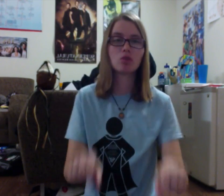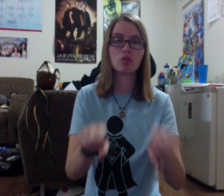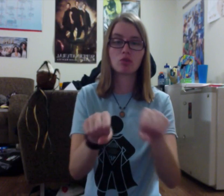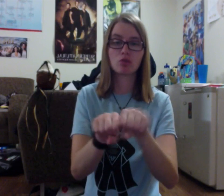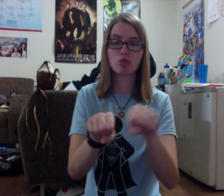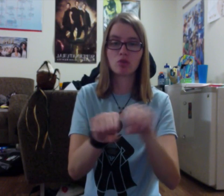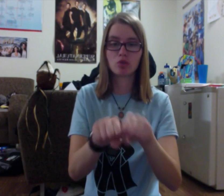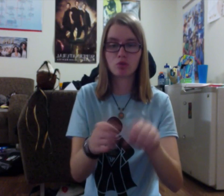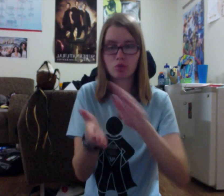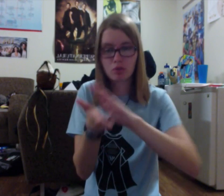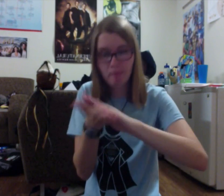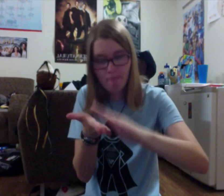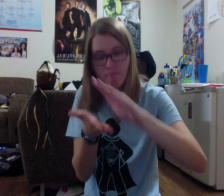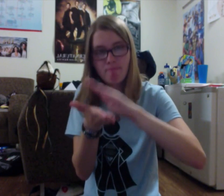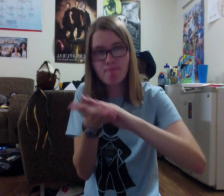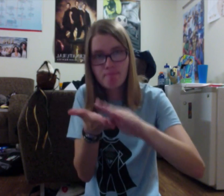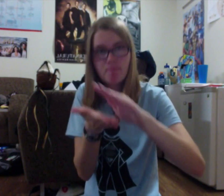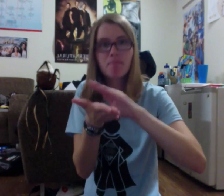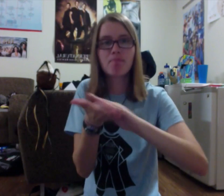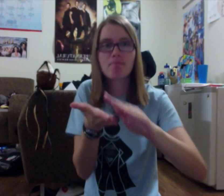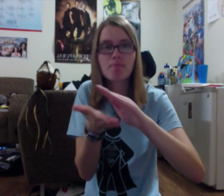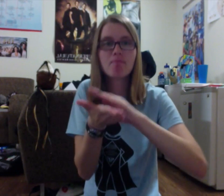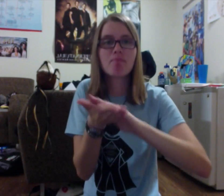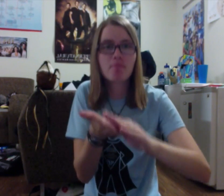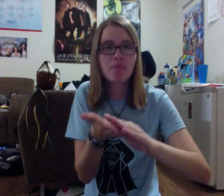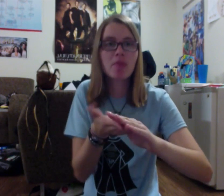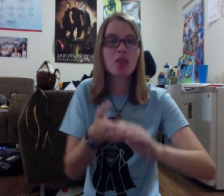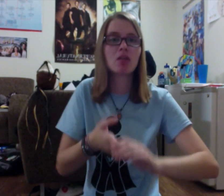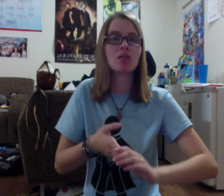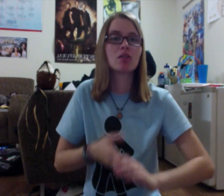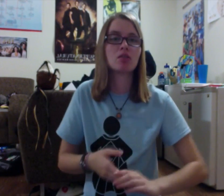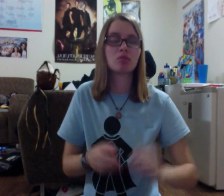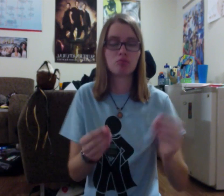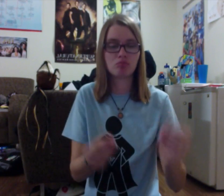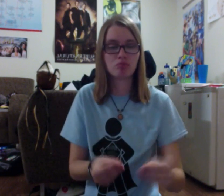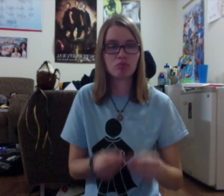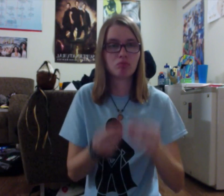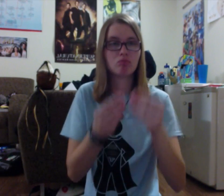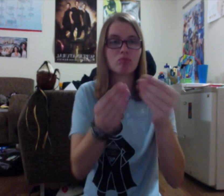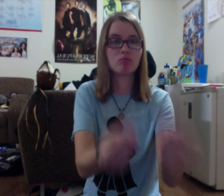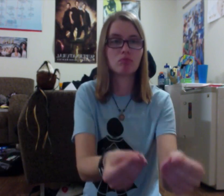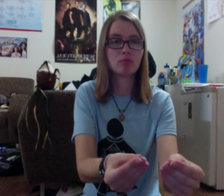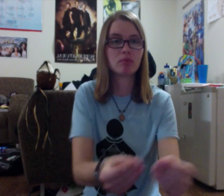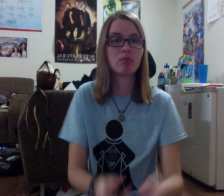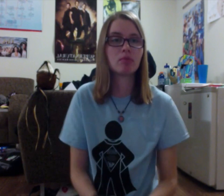They cleaned the shoes and gave them back.